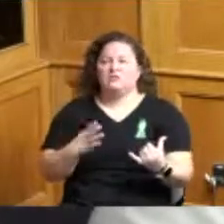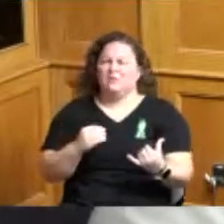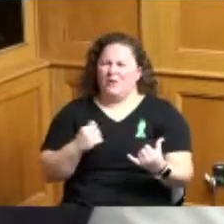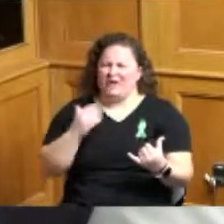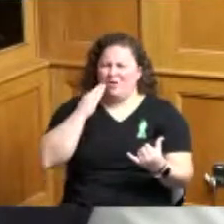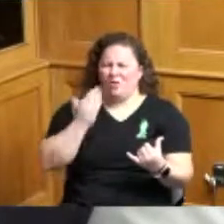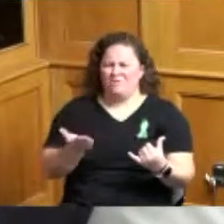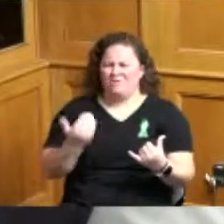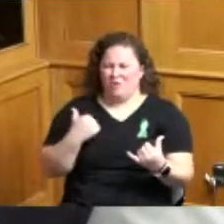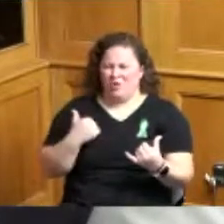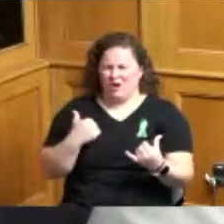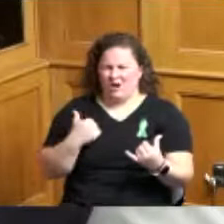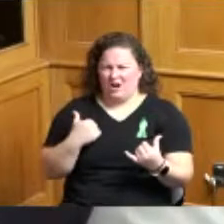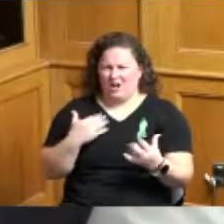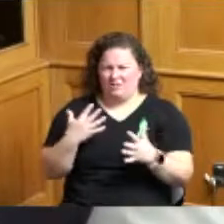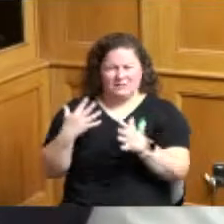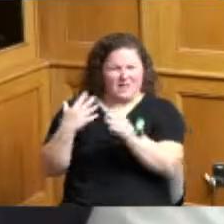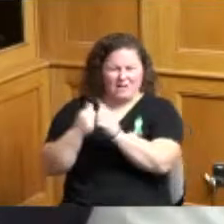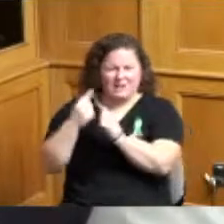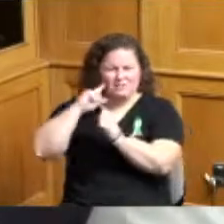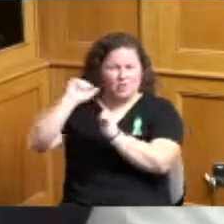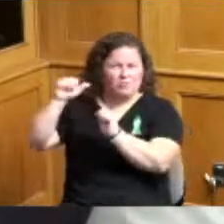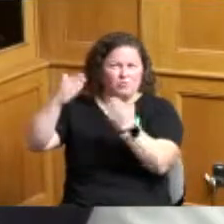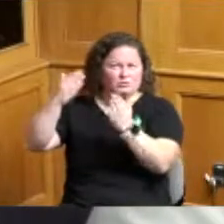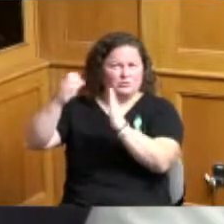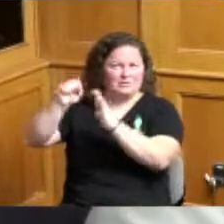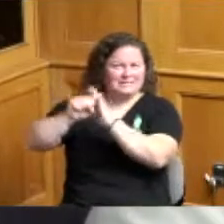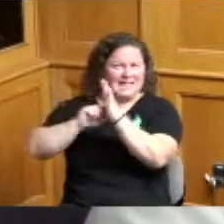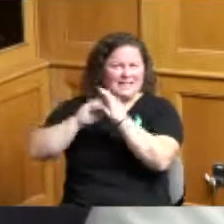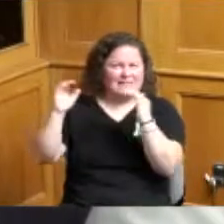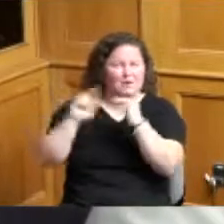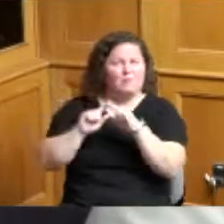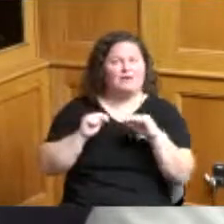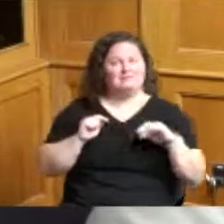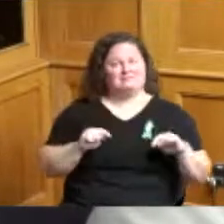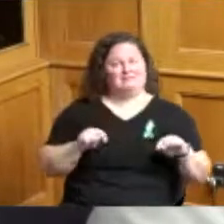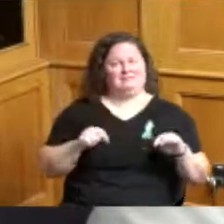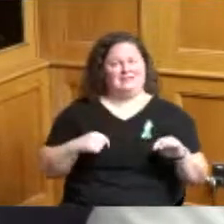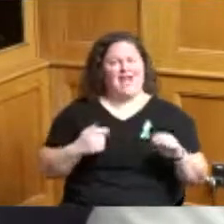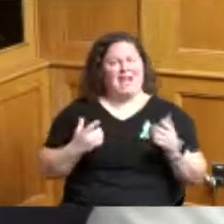proposed at the state level but I just think it would be helpful and I know